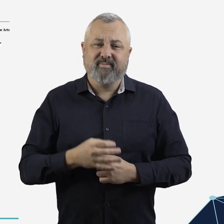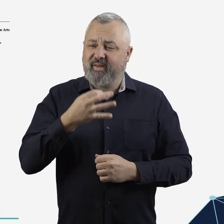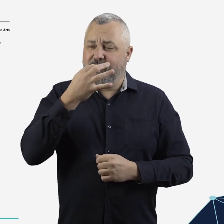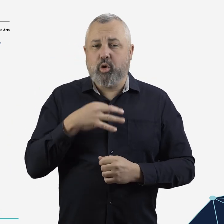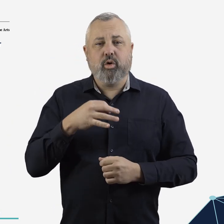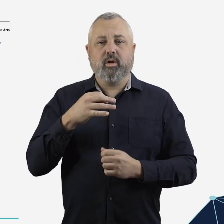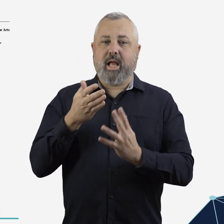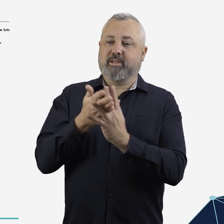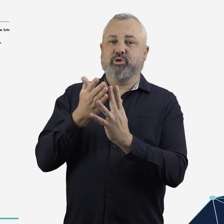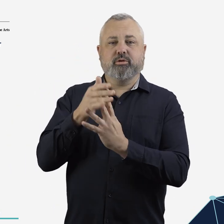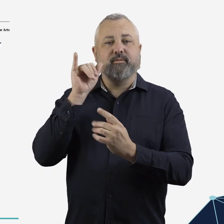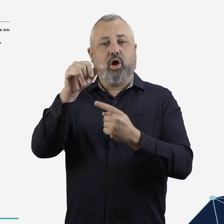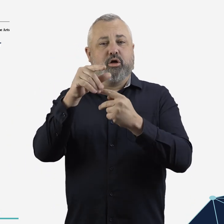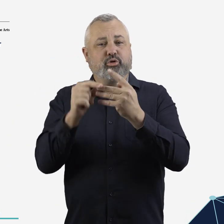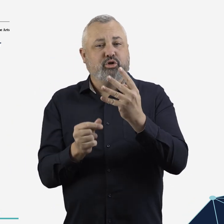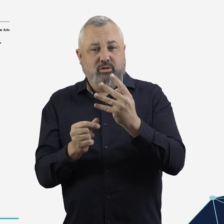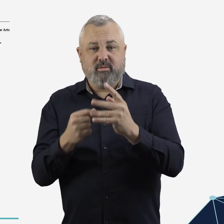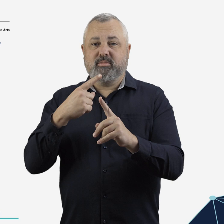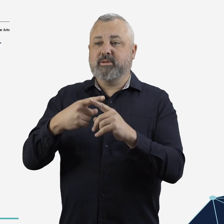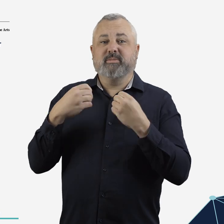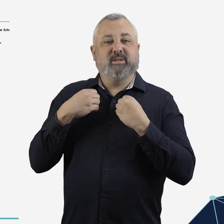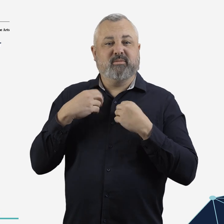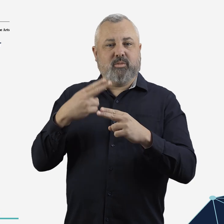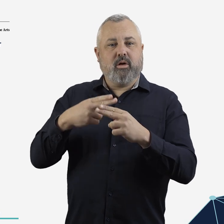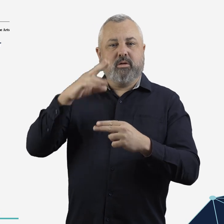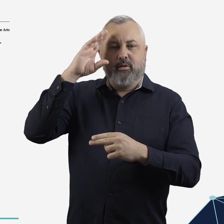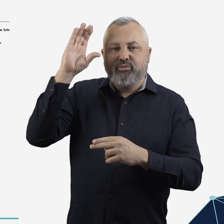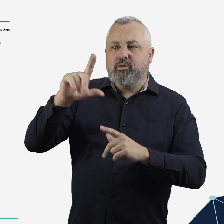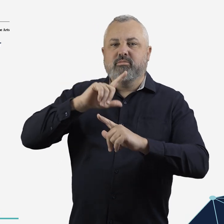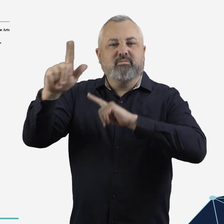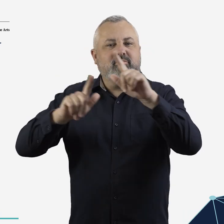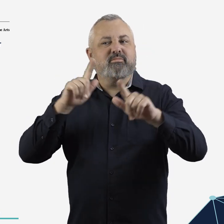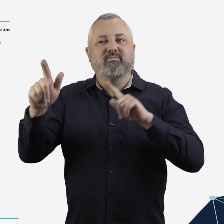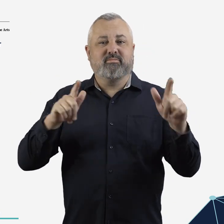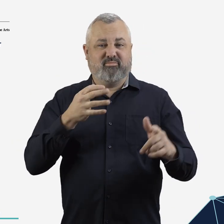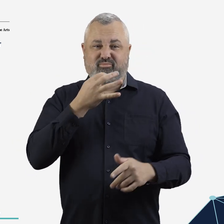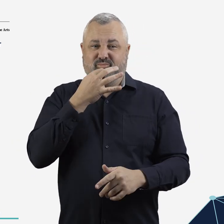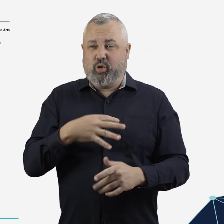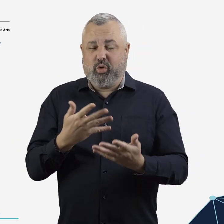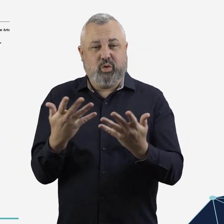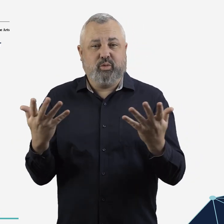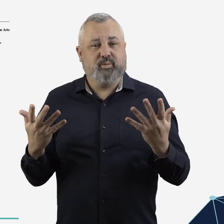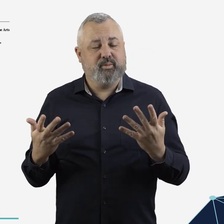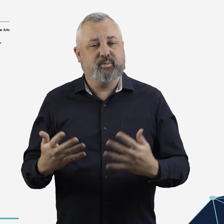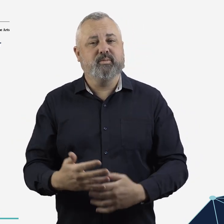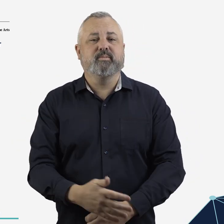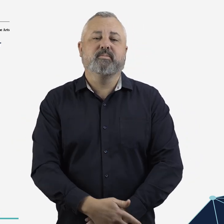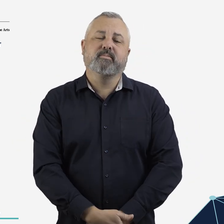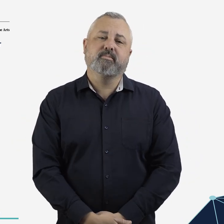a lack of accessible flight options and carriers in regional and remote locations.